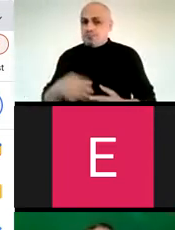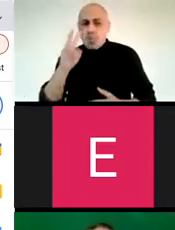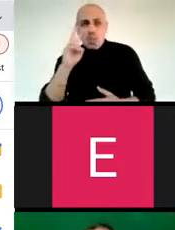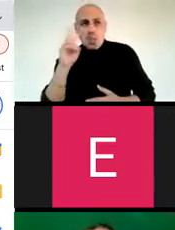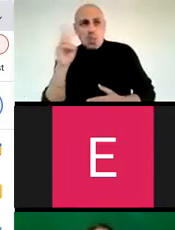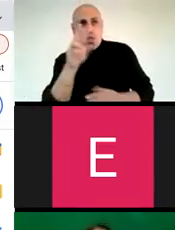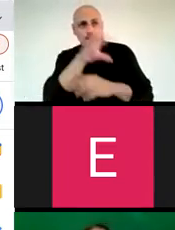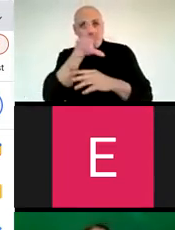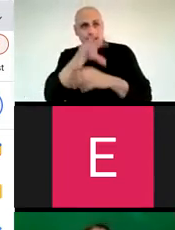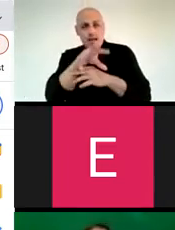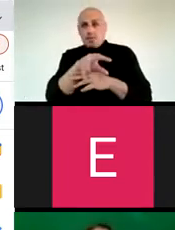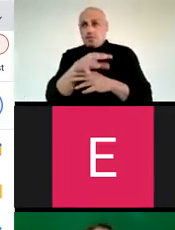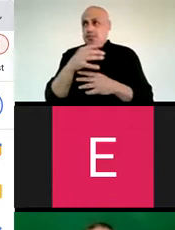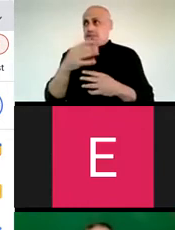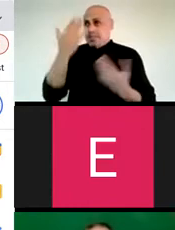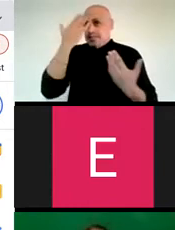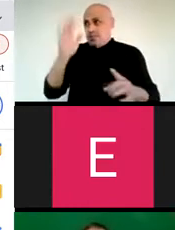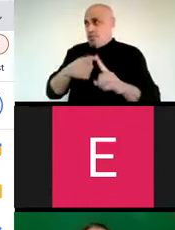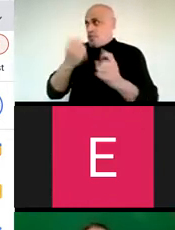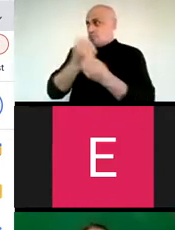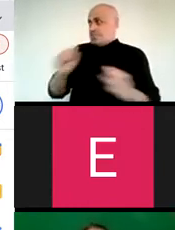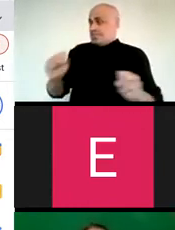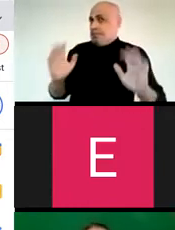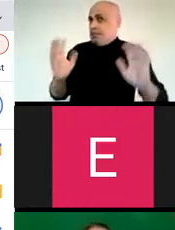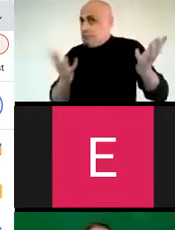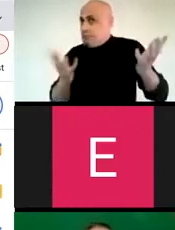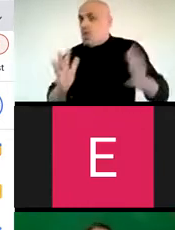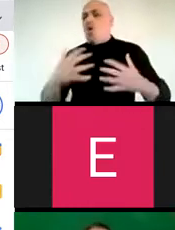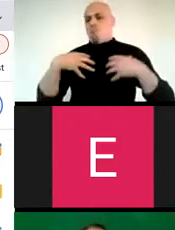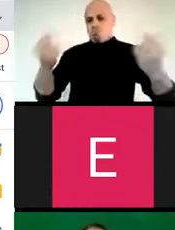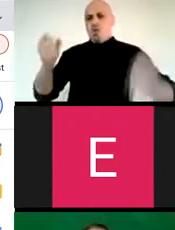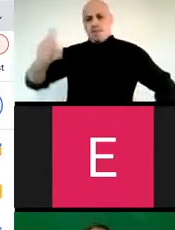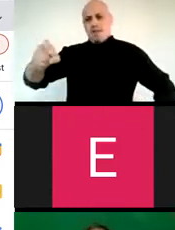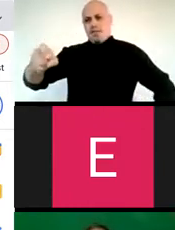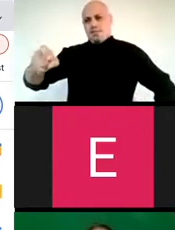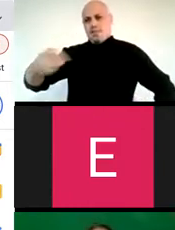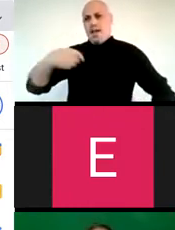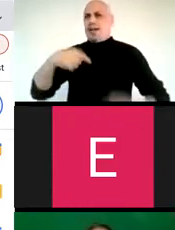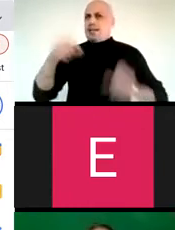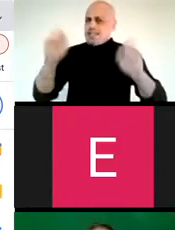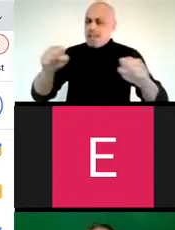and he said, looking into the camera, "I don't know from safety, what I need is bravery. I need to be